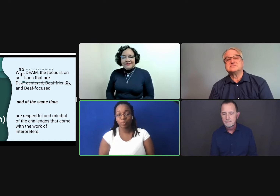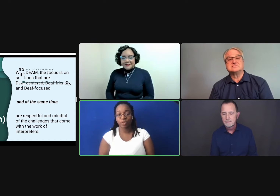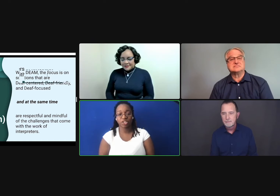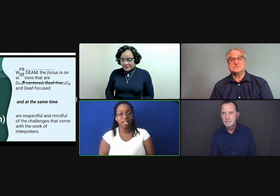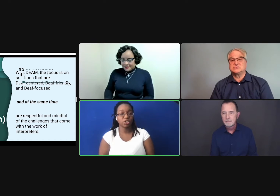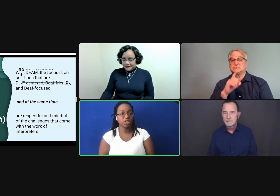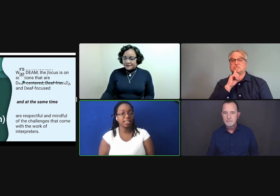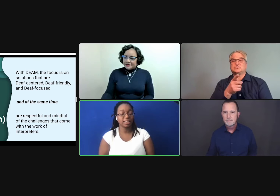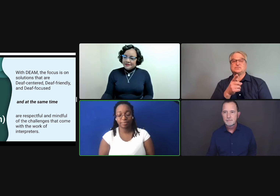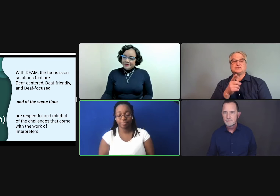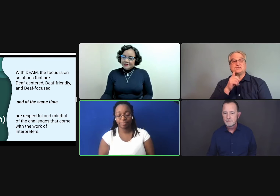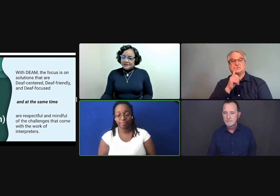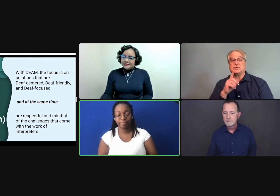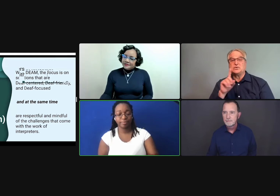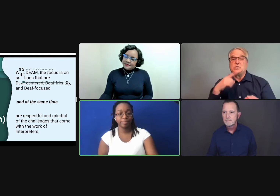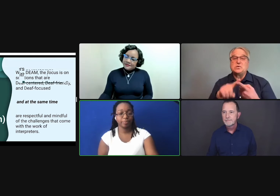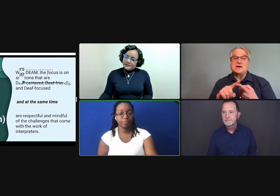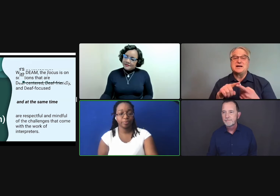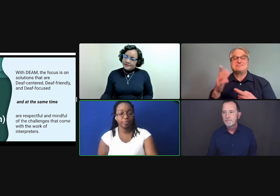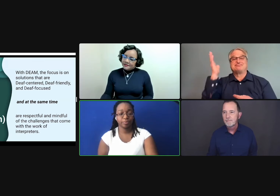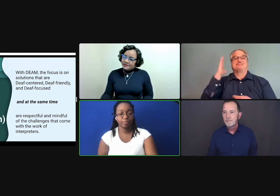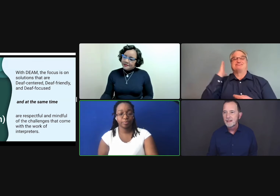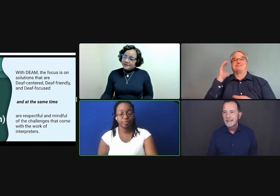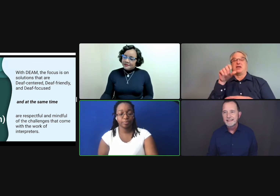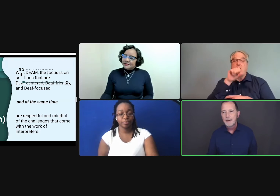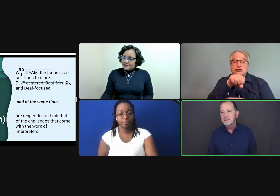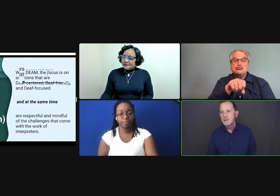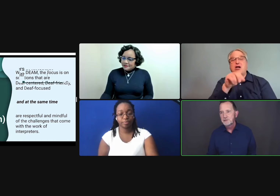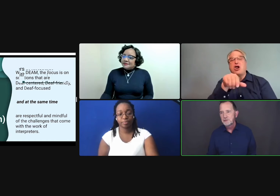That's where the challenge lies. That's absolutely true.